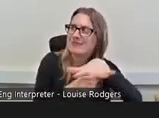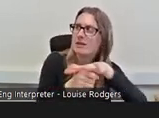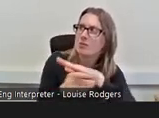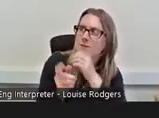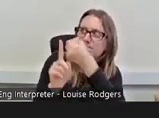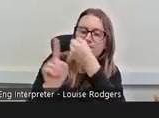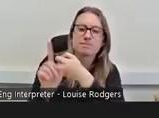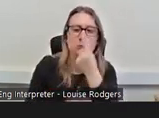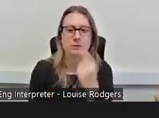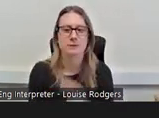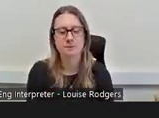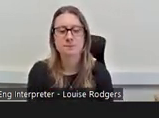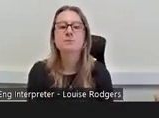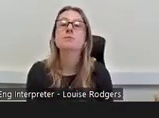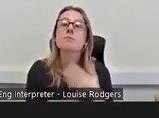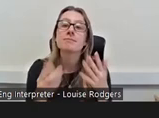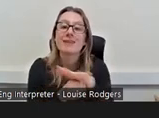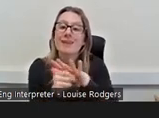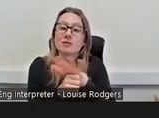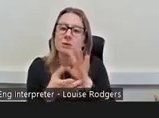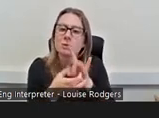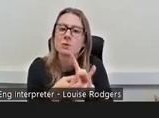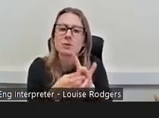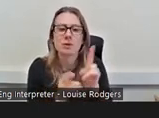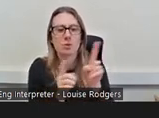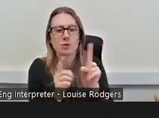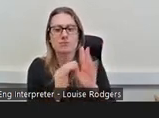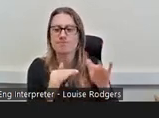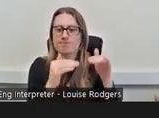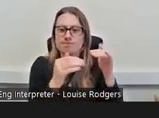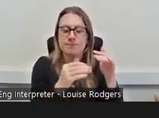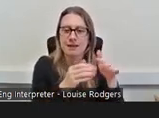the areas that I worked with was, you know, areas of deprivation, a lot of vulnerable groups,